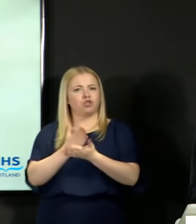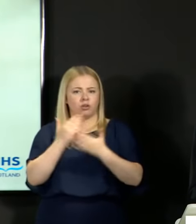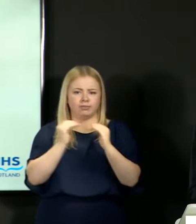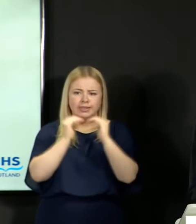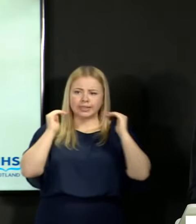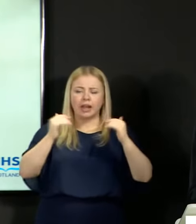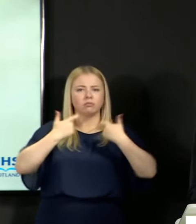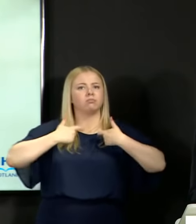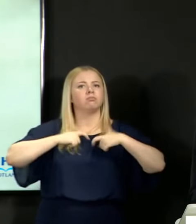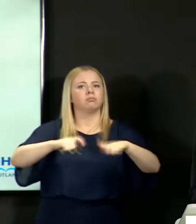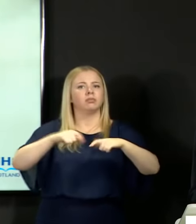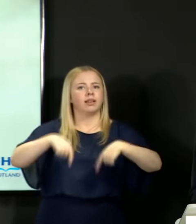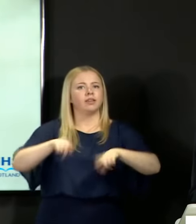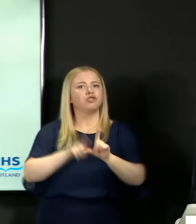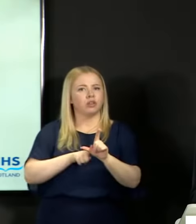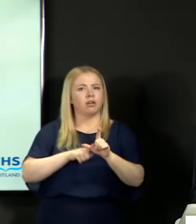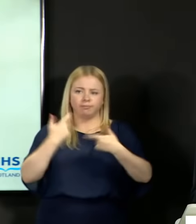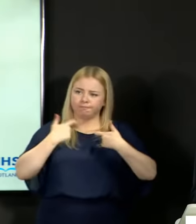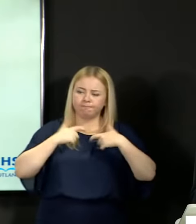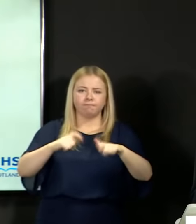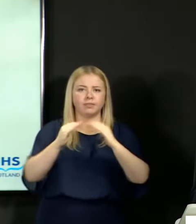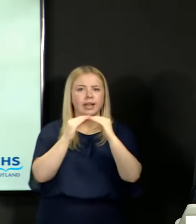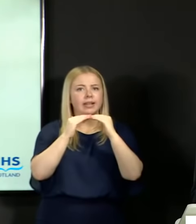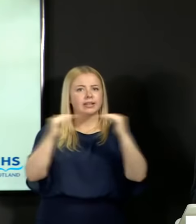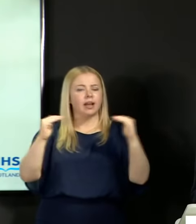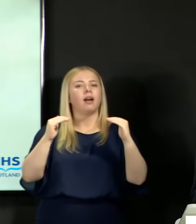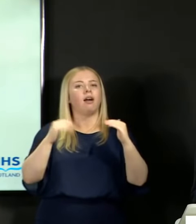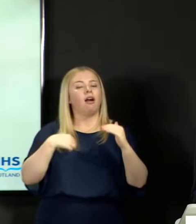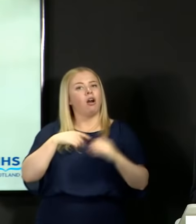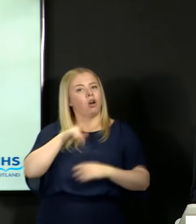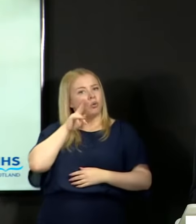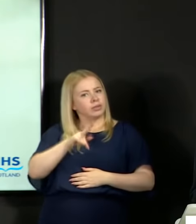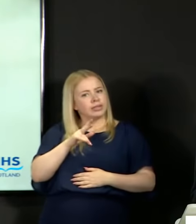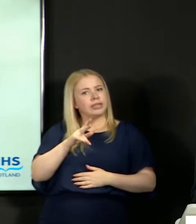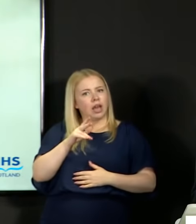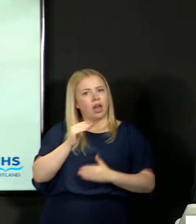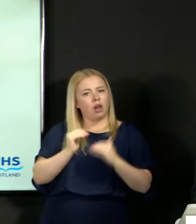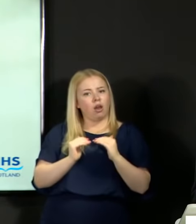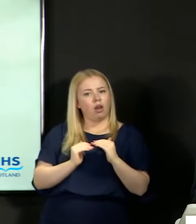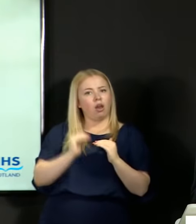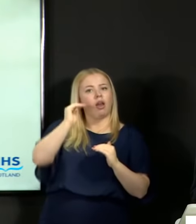Today's results show an increase in the attainment of grades A to C for National 5s